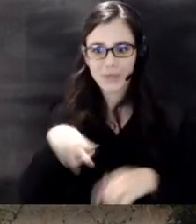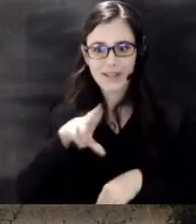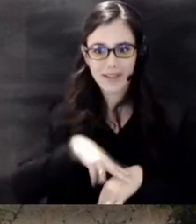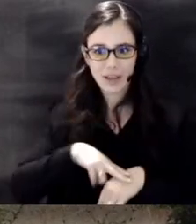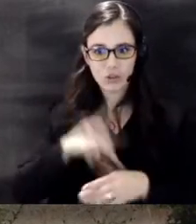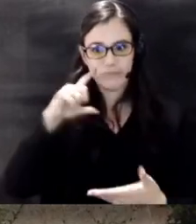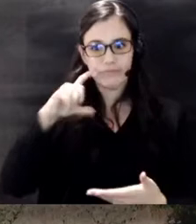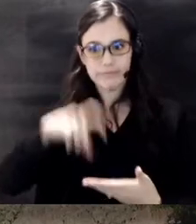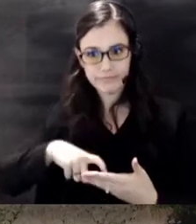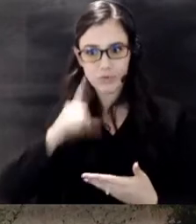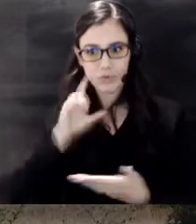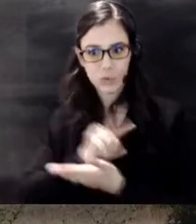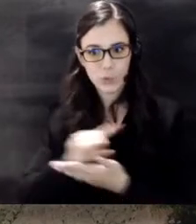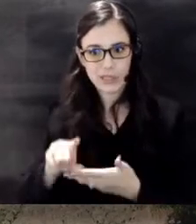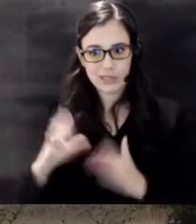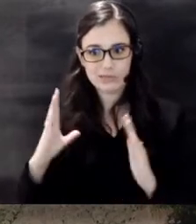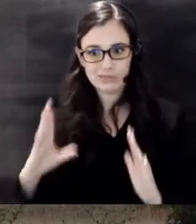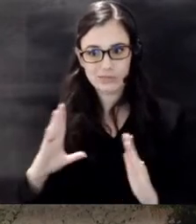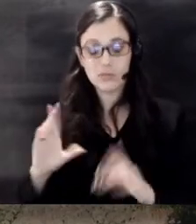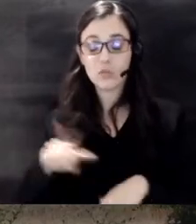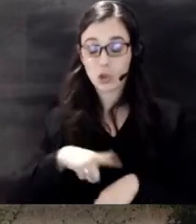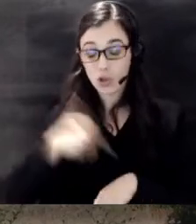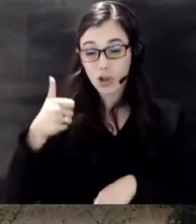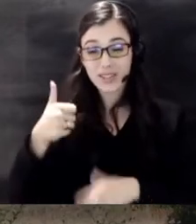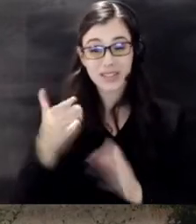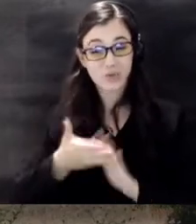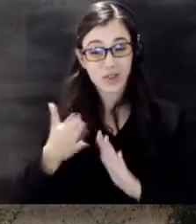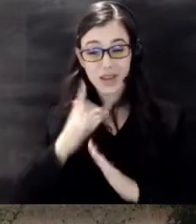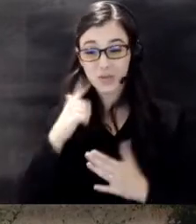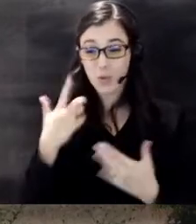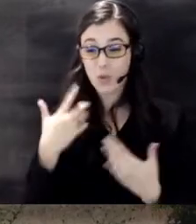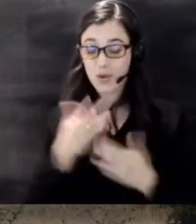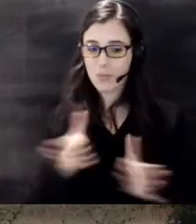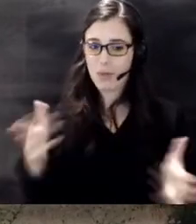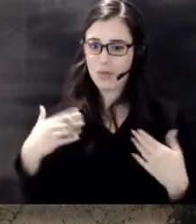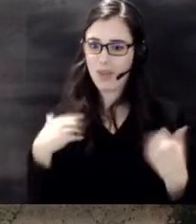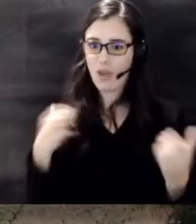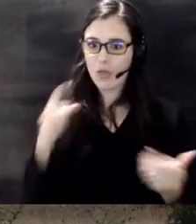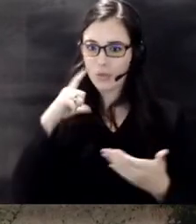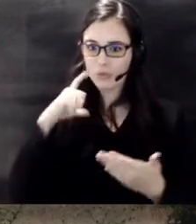it the longest run in public health observance in our country fire prevention week is observed